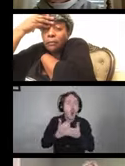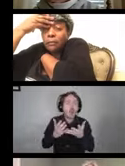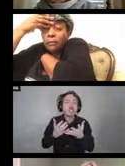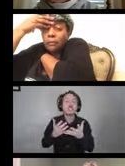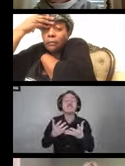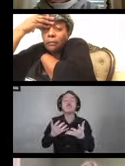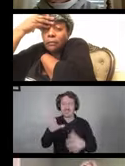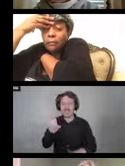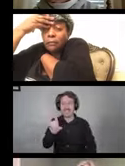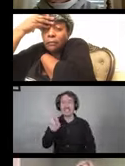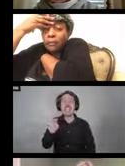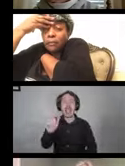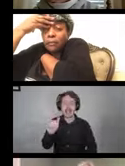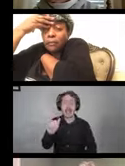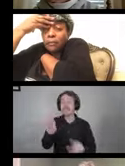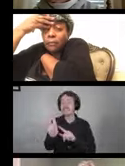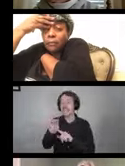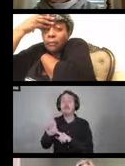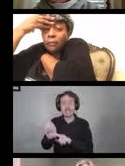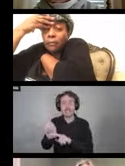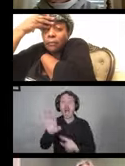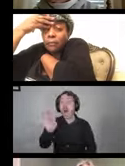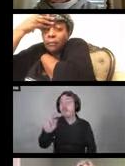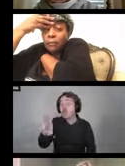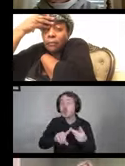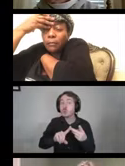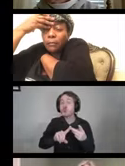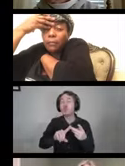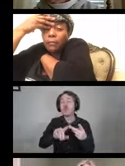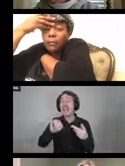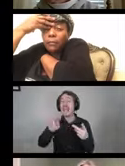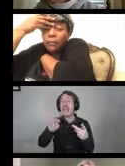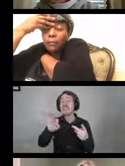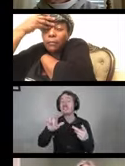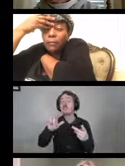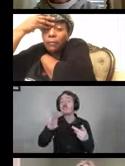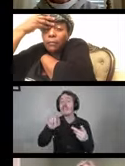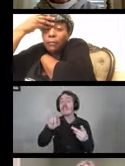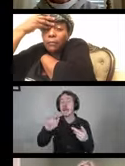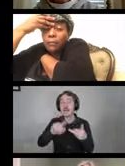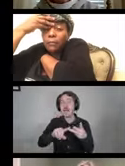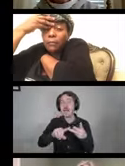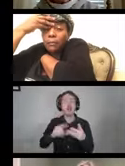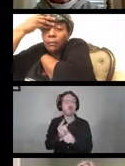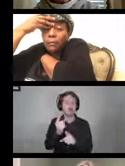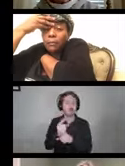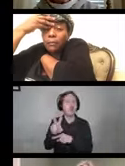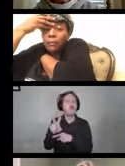So, the flu, influenza, seasonal virus poses a significant risk every year.